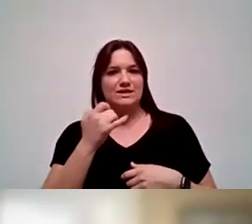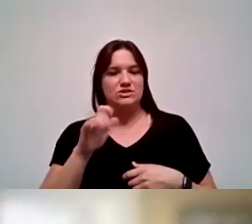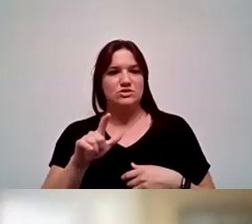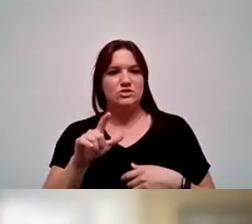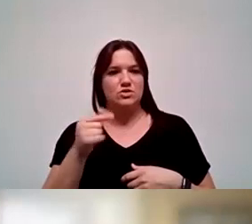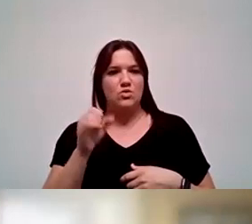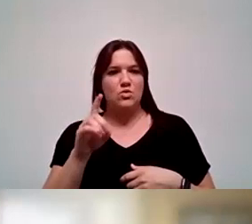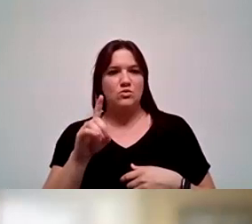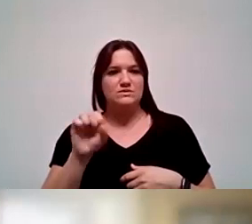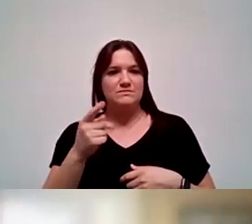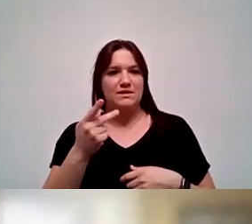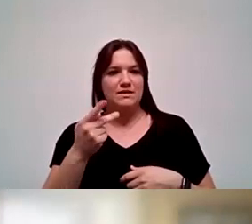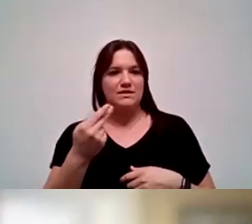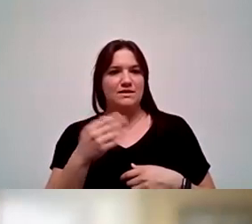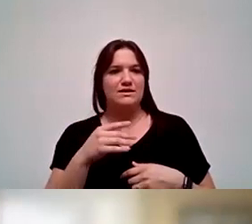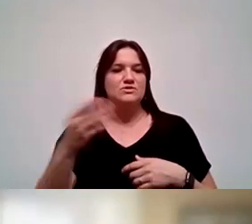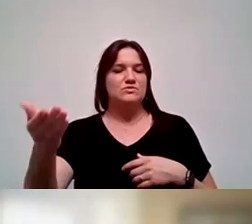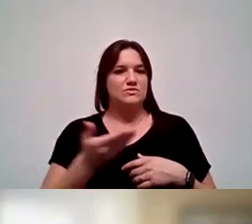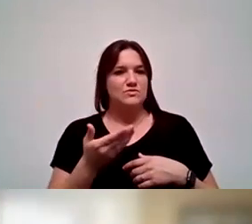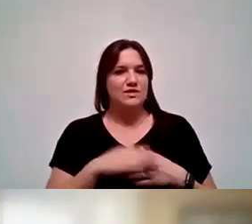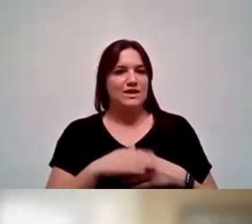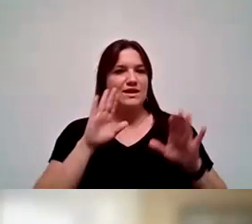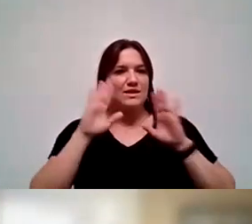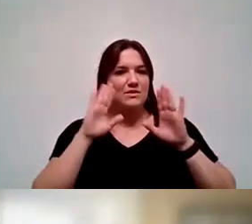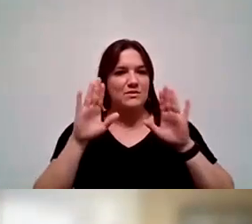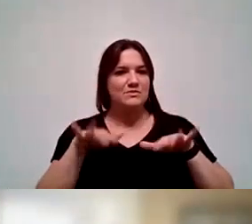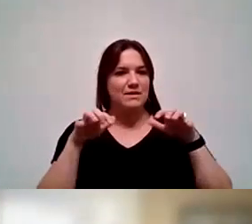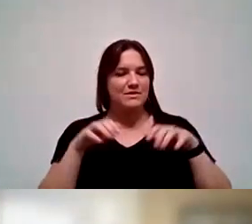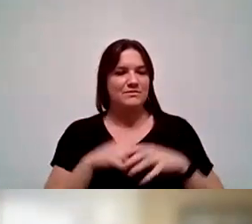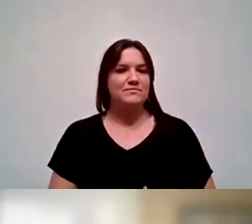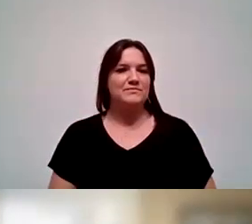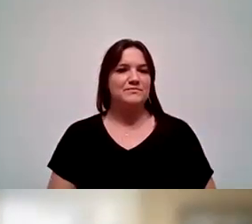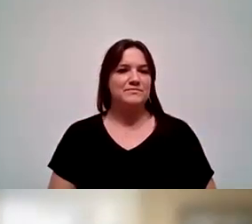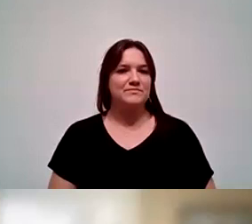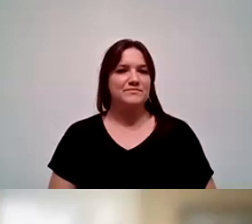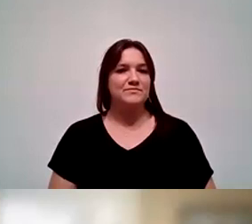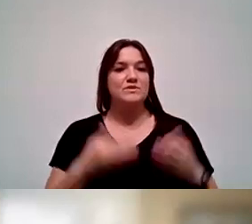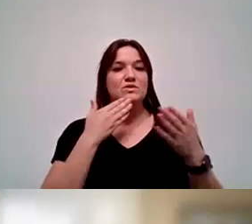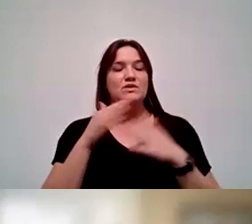to give a introduction and a hello to the panel. Well, good afternoon, everyone.